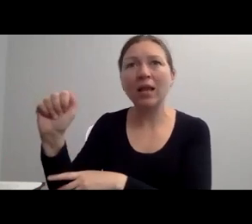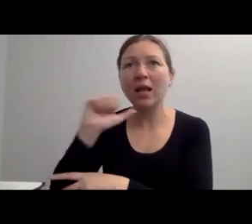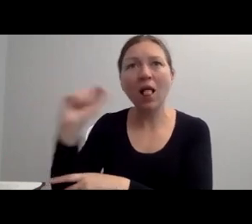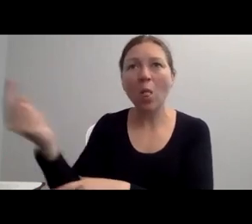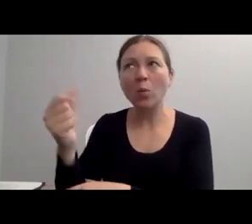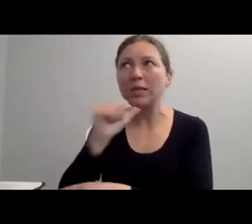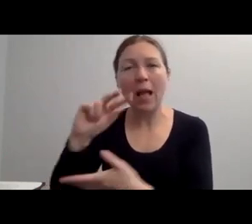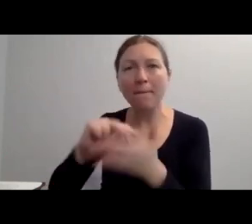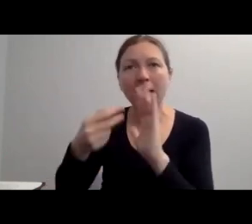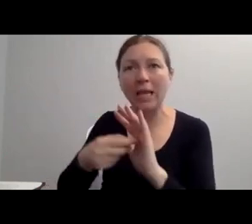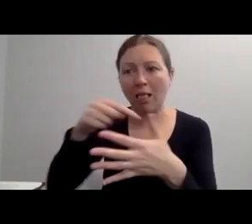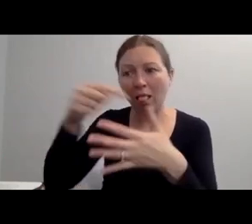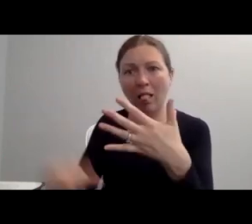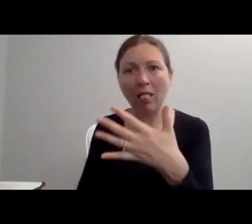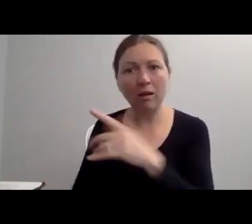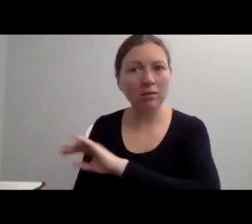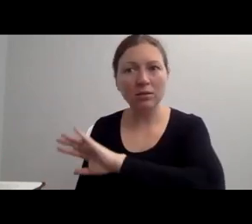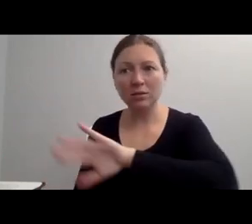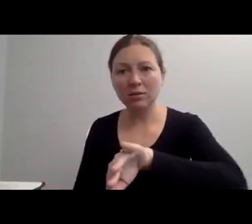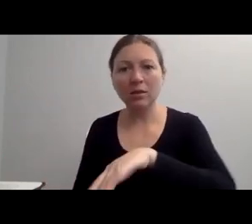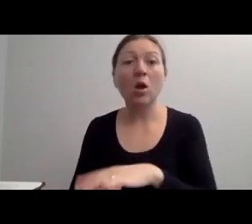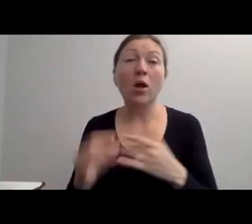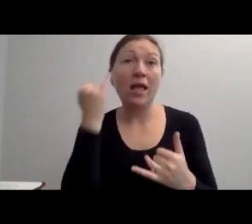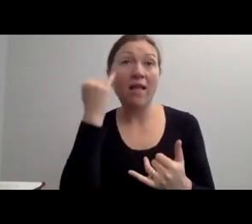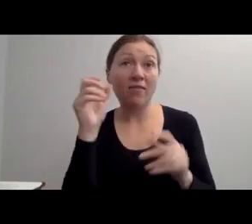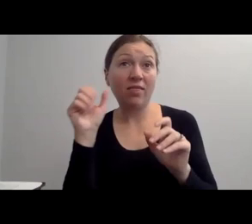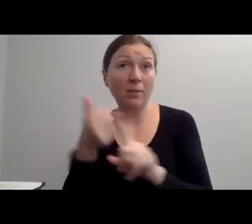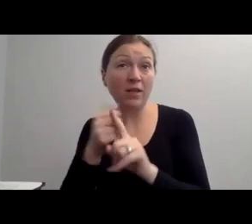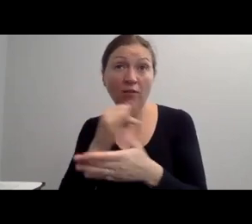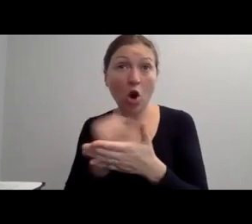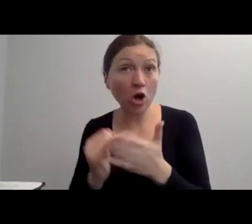OR A PERSON WHO IS EPILEPTIC VERSUS EPILEPTIC.